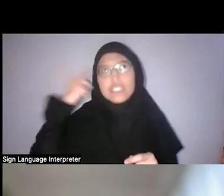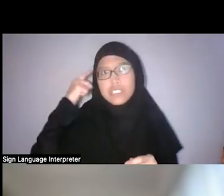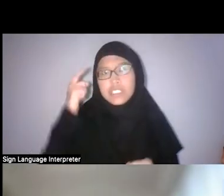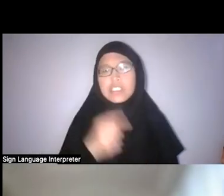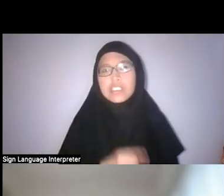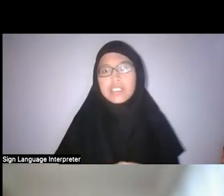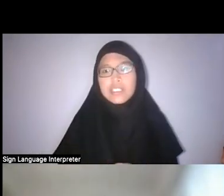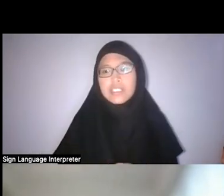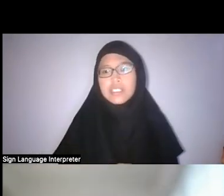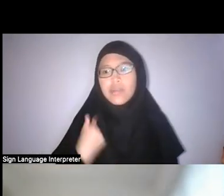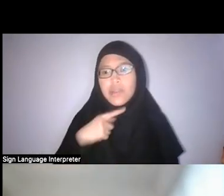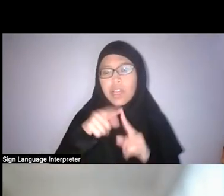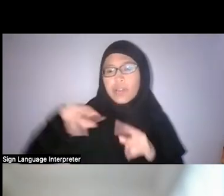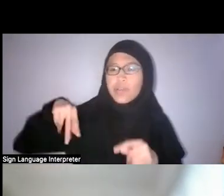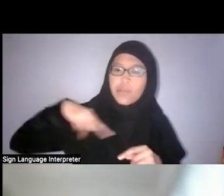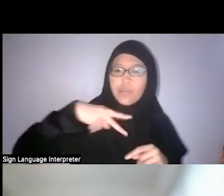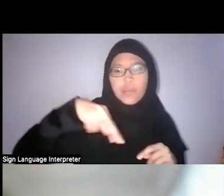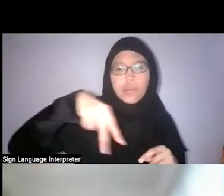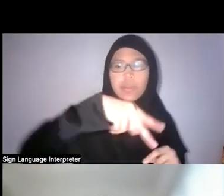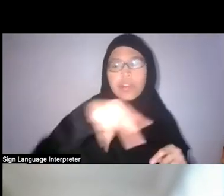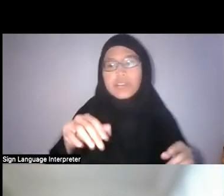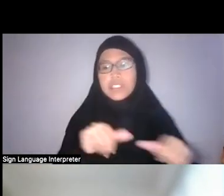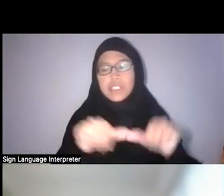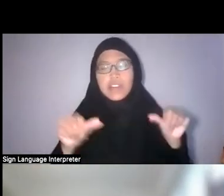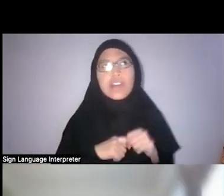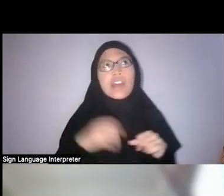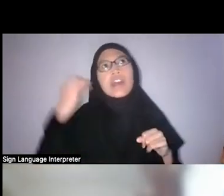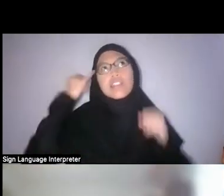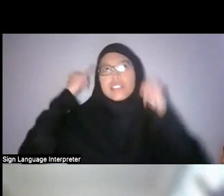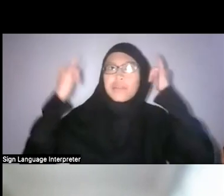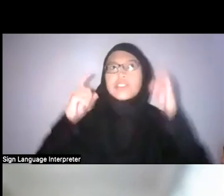just walking around this area and imagining where the hills used to be